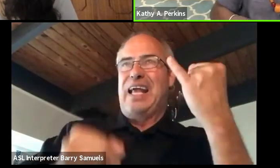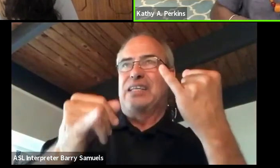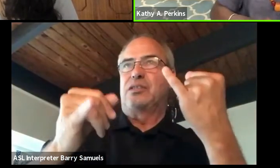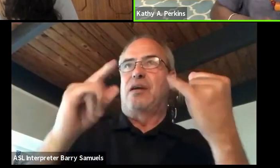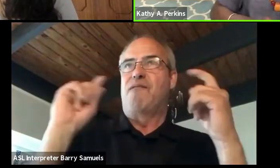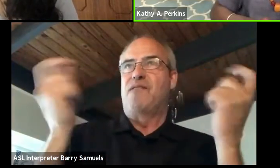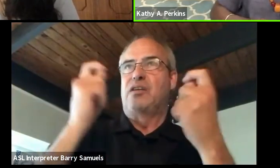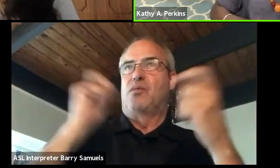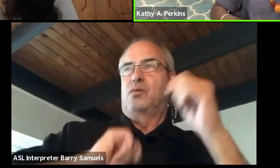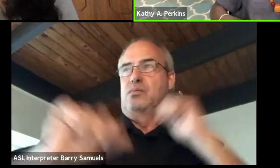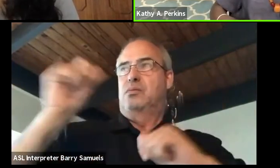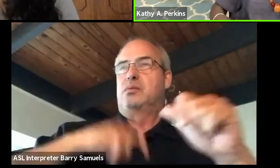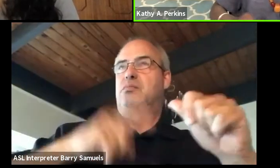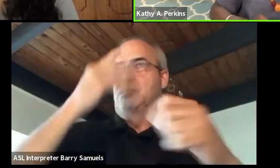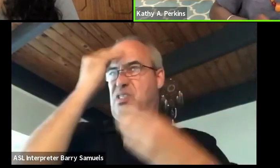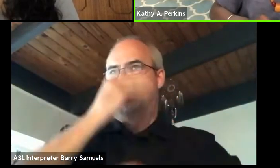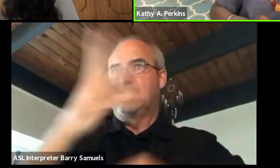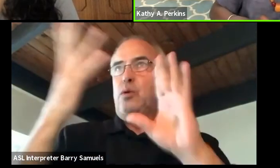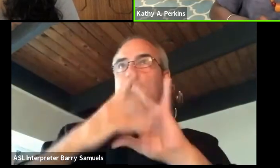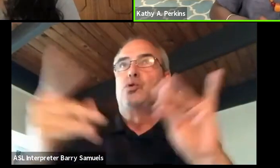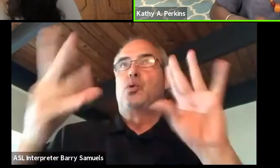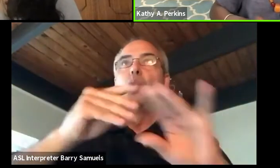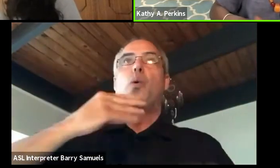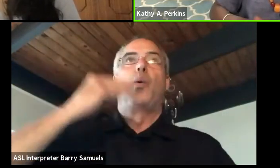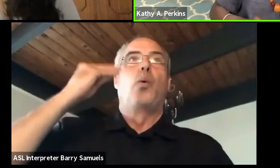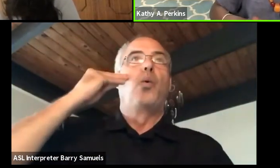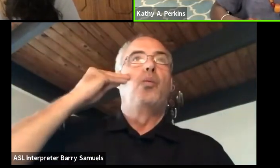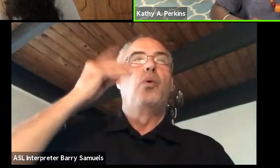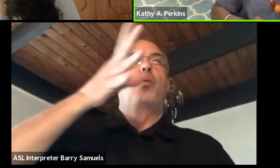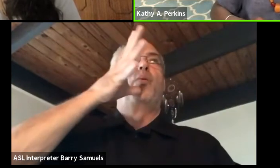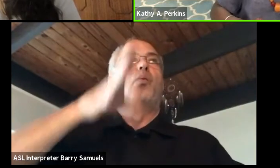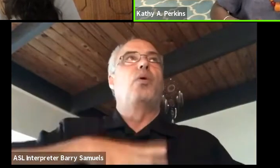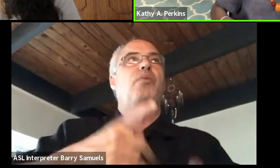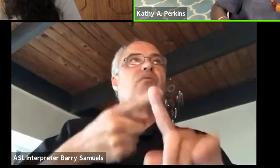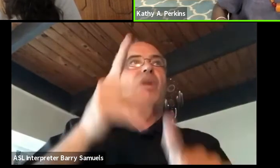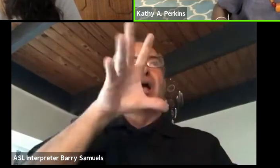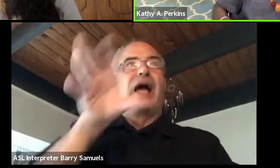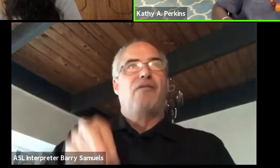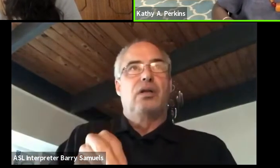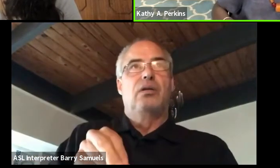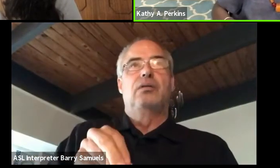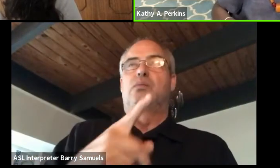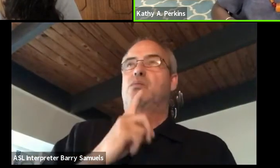Telling our Story at Home, Women from African and diaspora. And so during the lockdown,